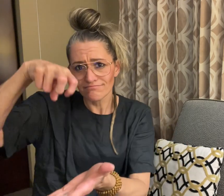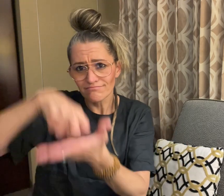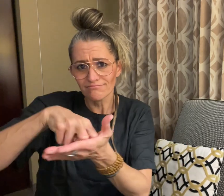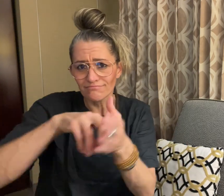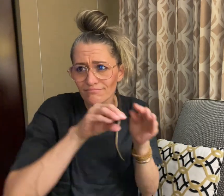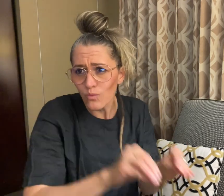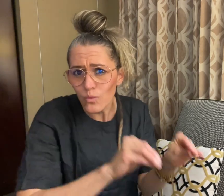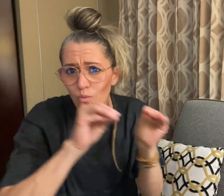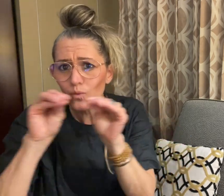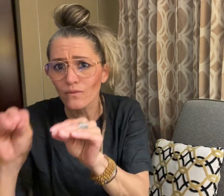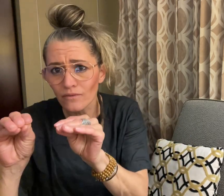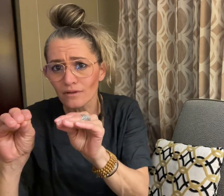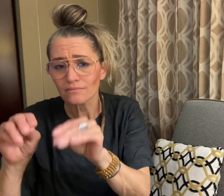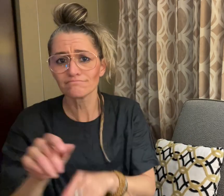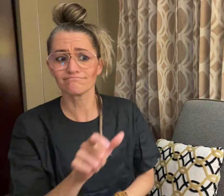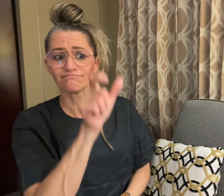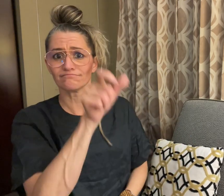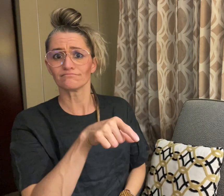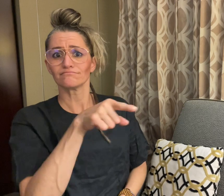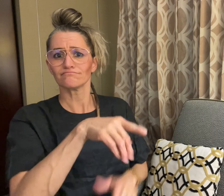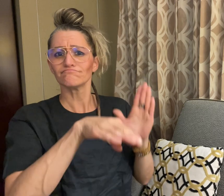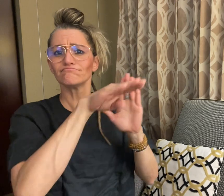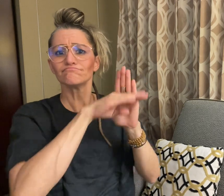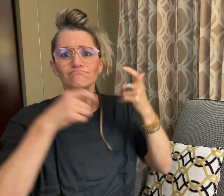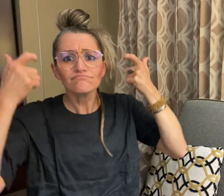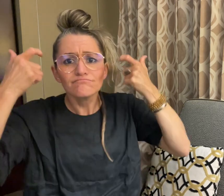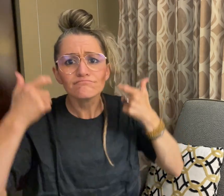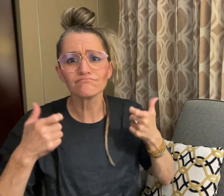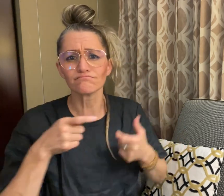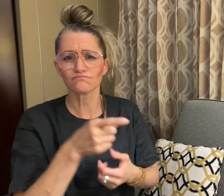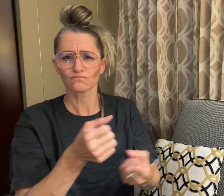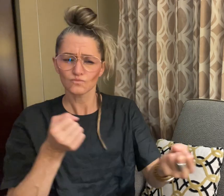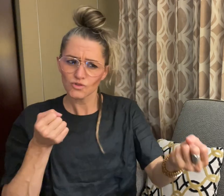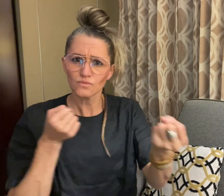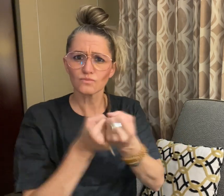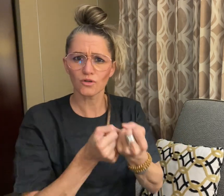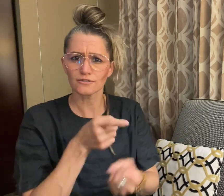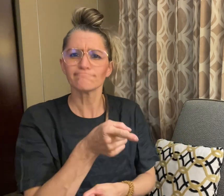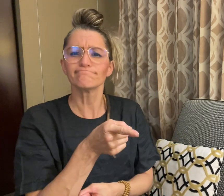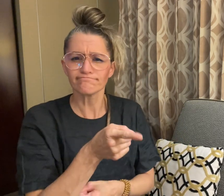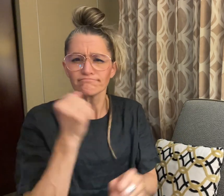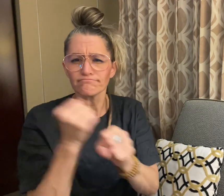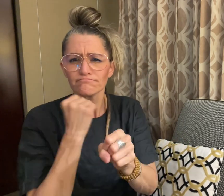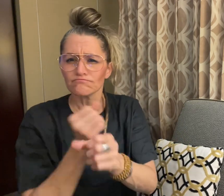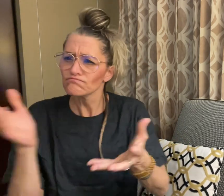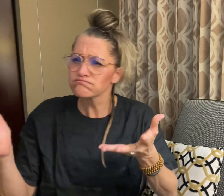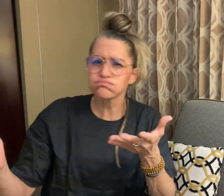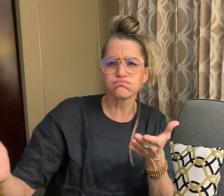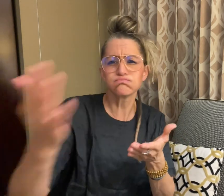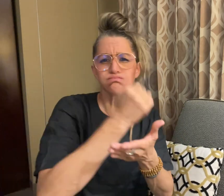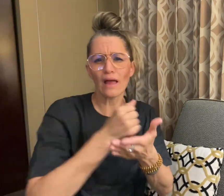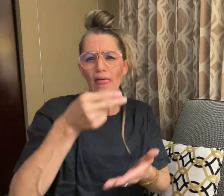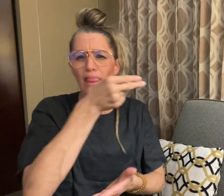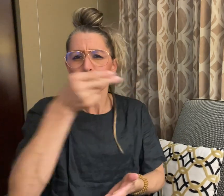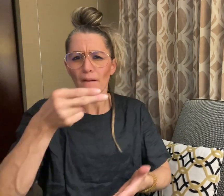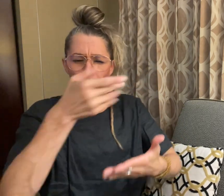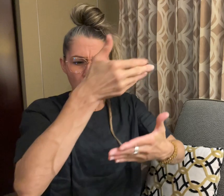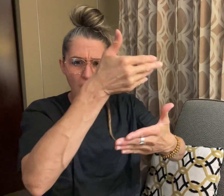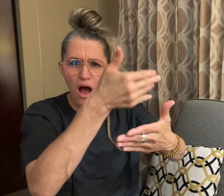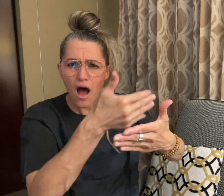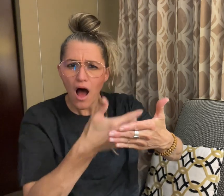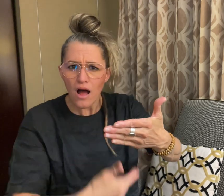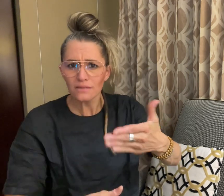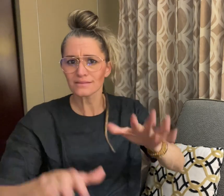status sent a petition with 10,000 signatures to the Home Office.